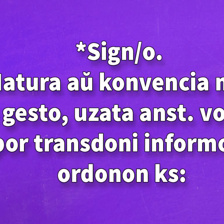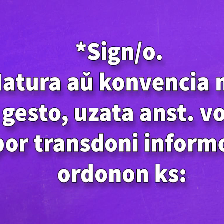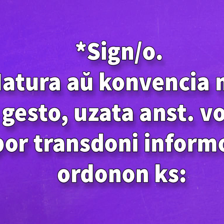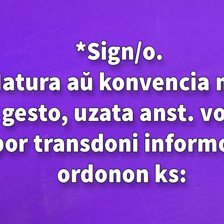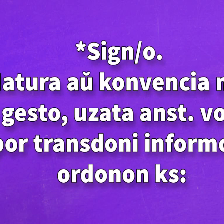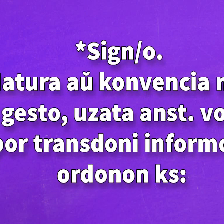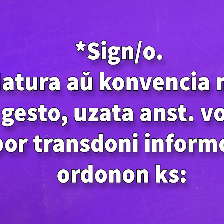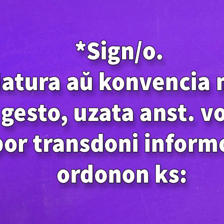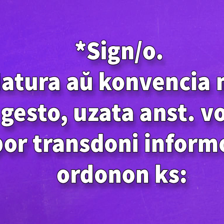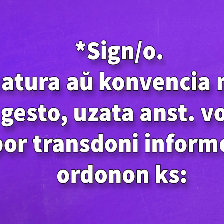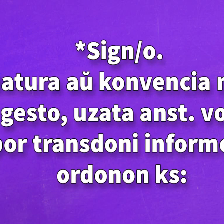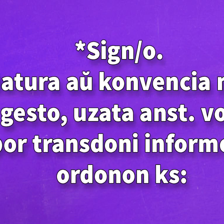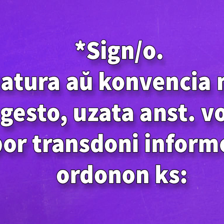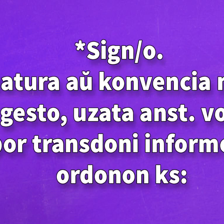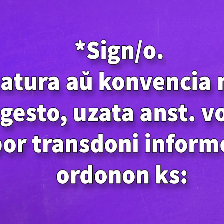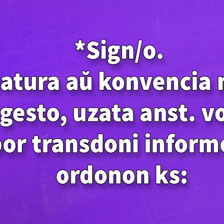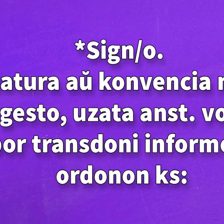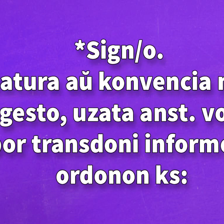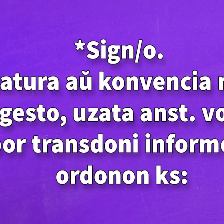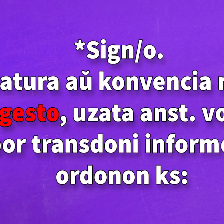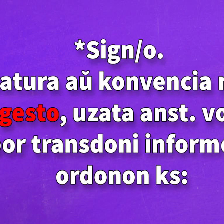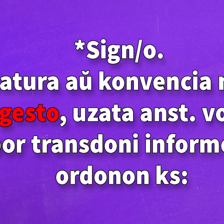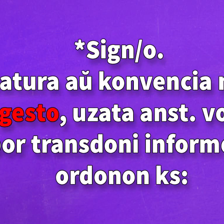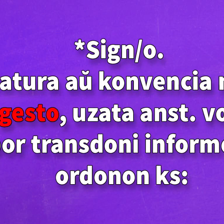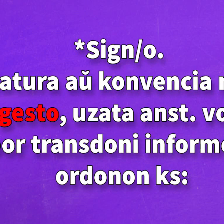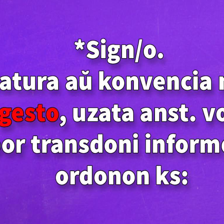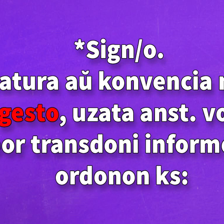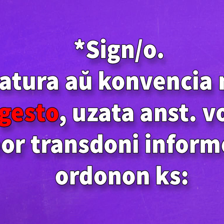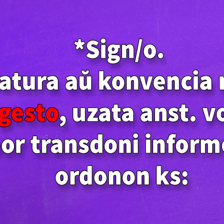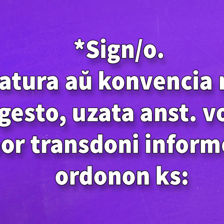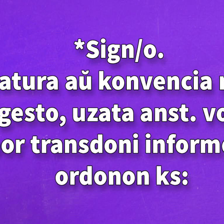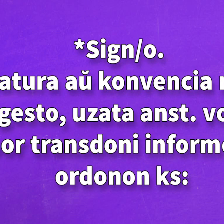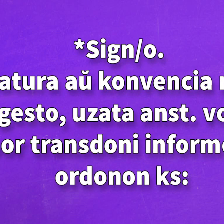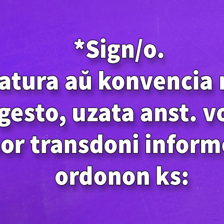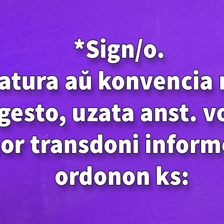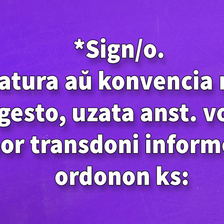as a natural, or conventional move or gesture used instead of words